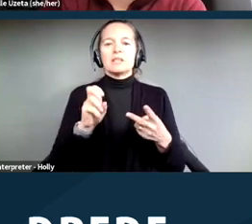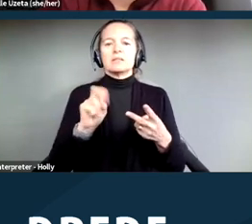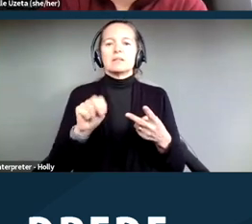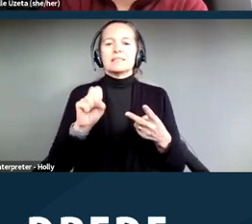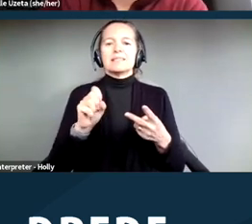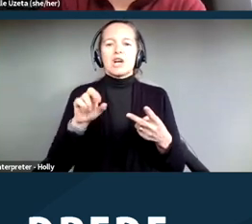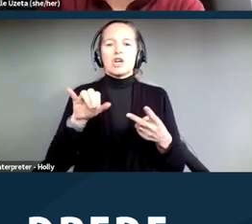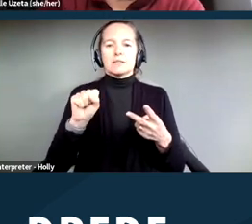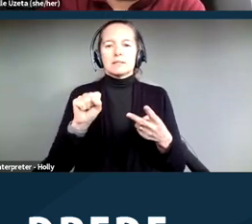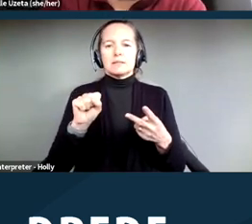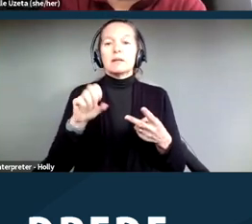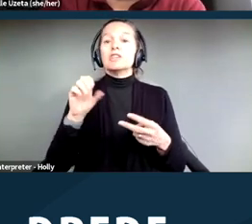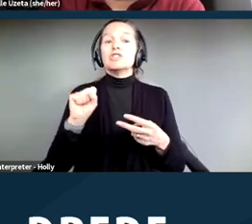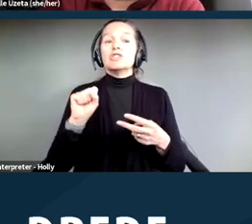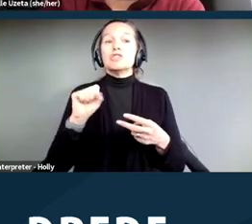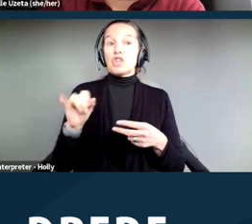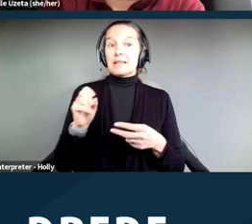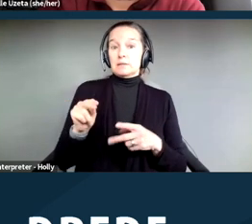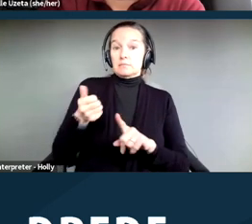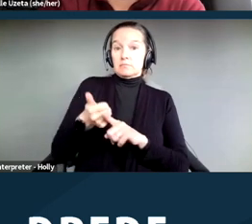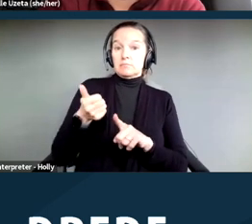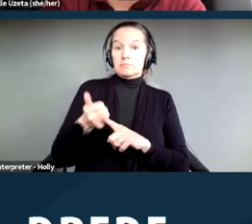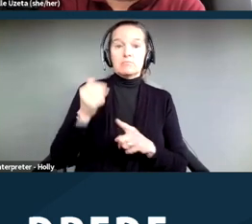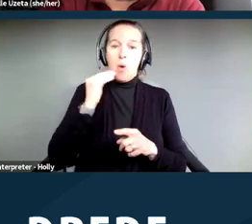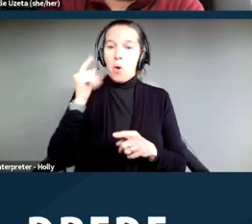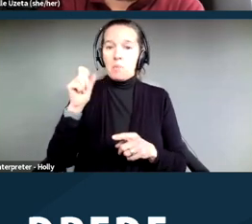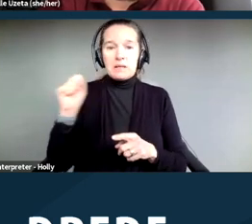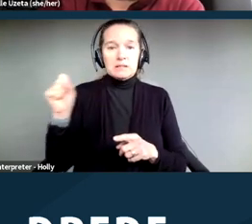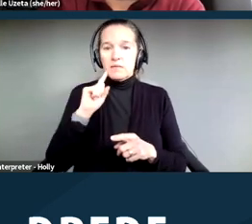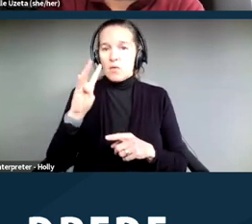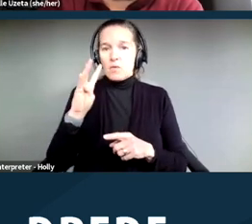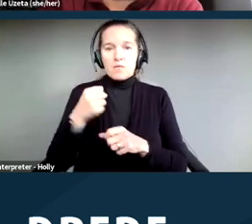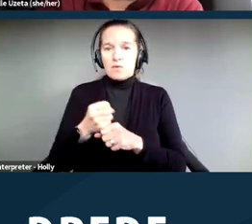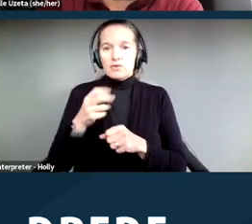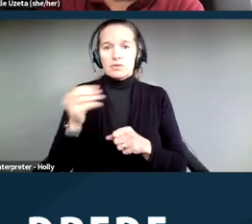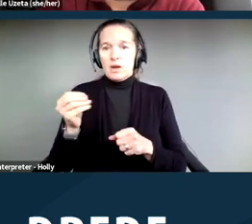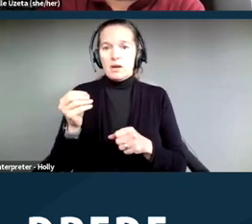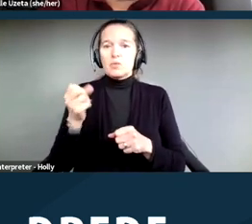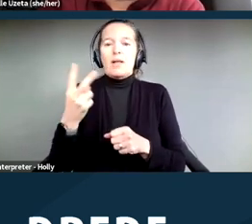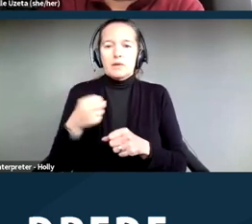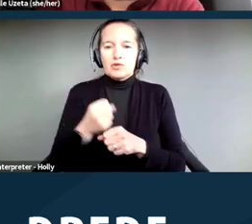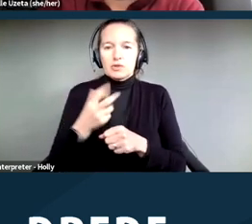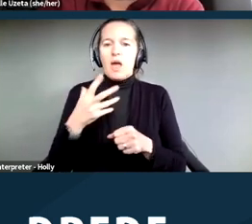Jason was formerly homeless for 12 years and is a staunch advocate for the unhoused. While unhoused,